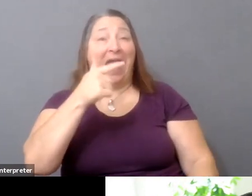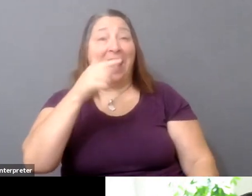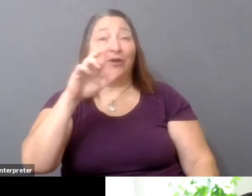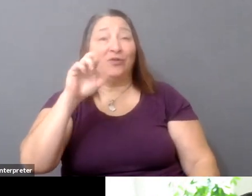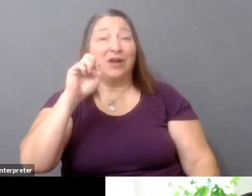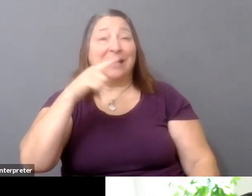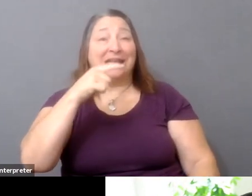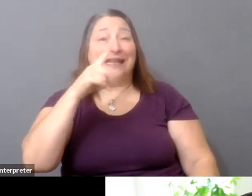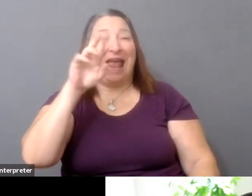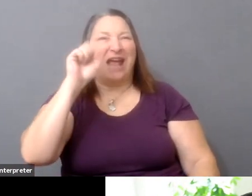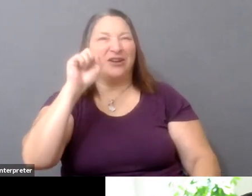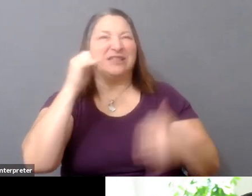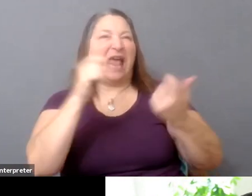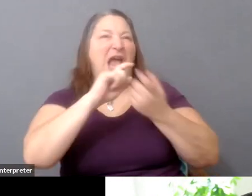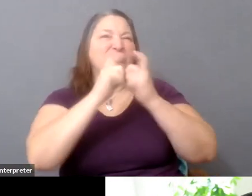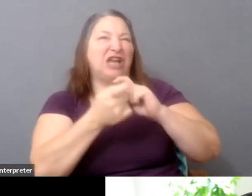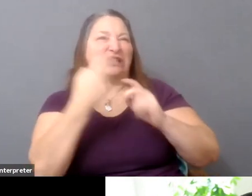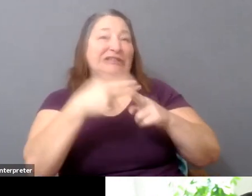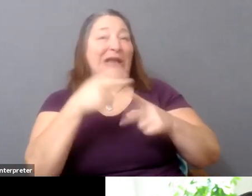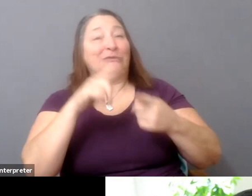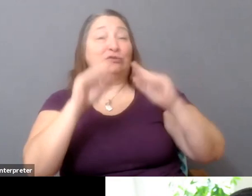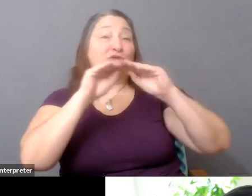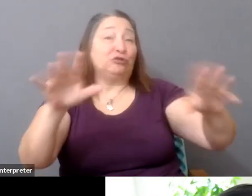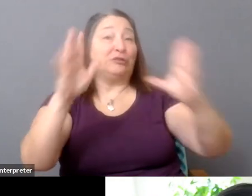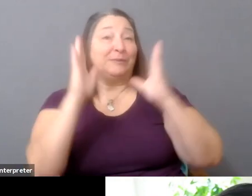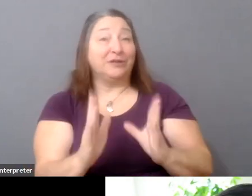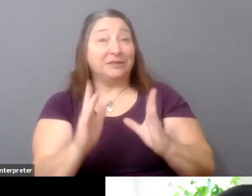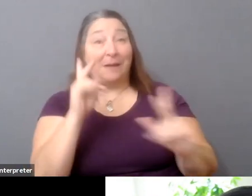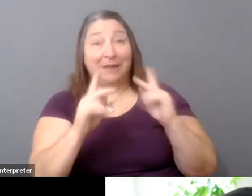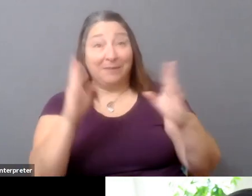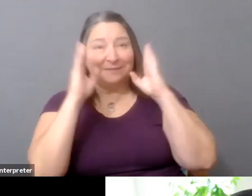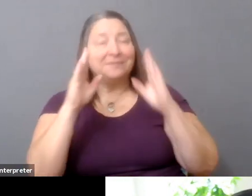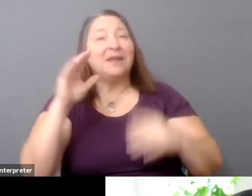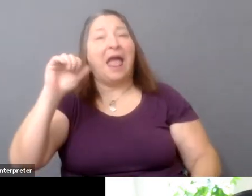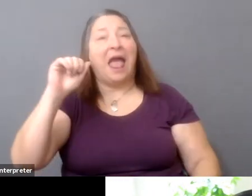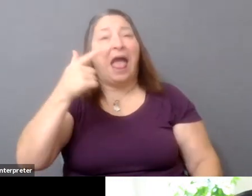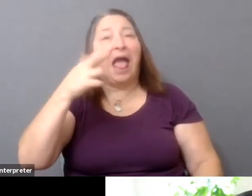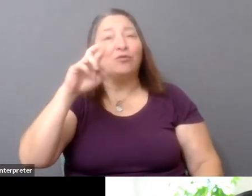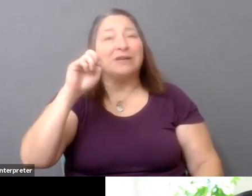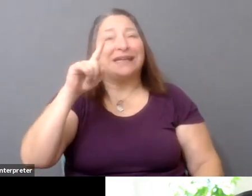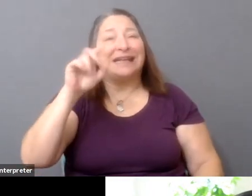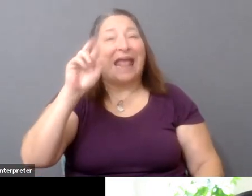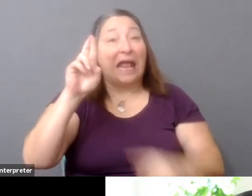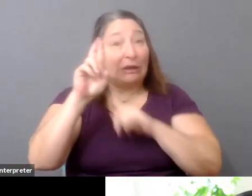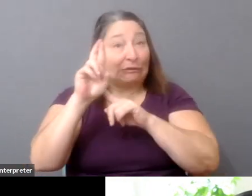And, you know, and for those who are listening who don't know, an aggregator came about when the platform